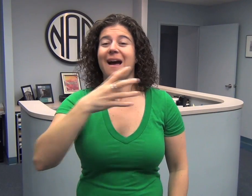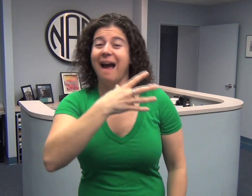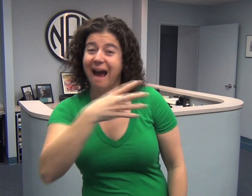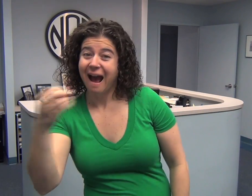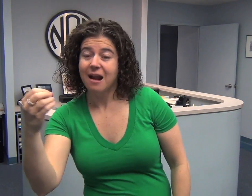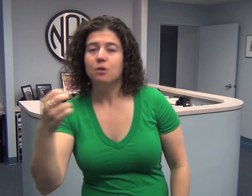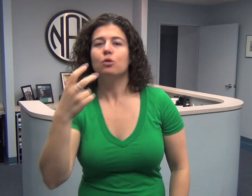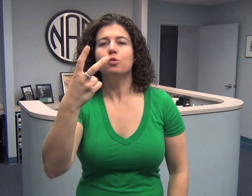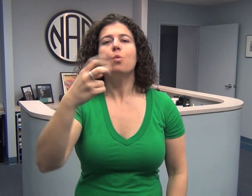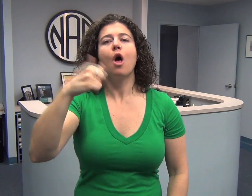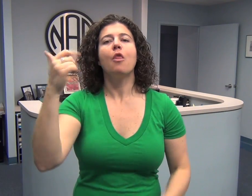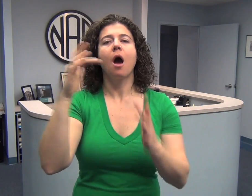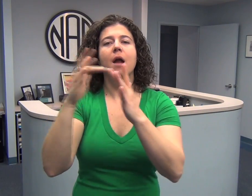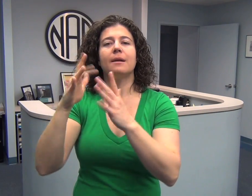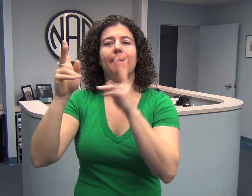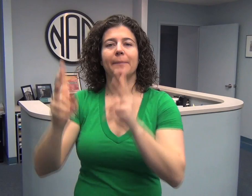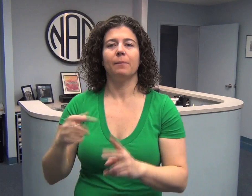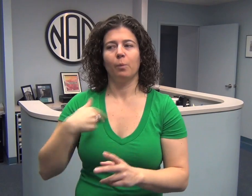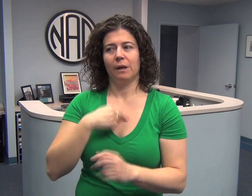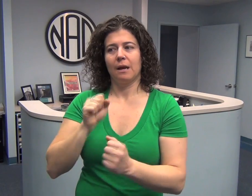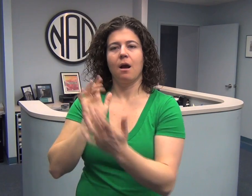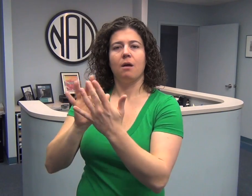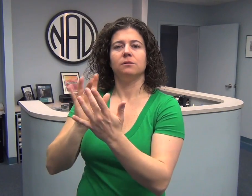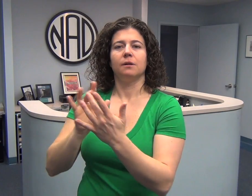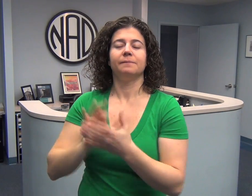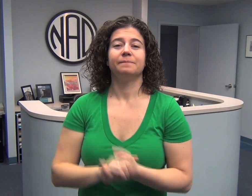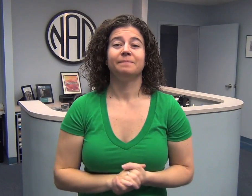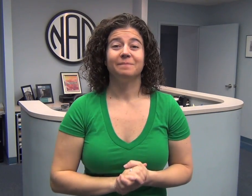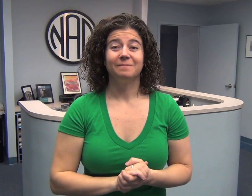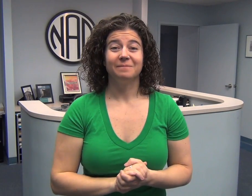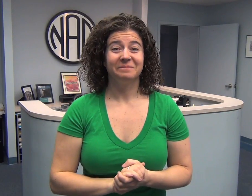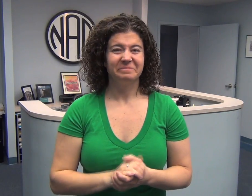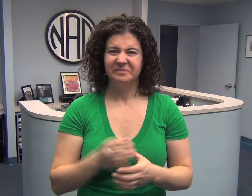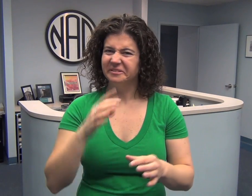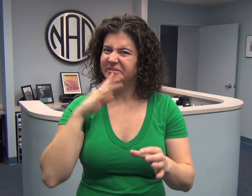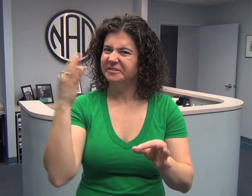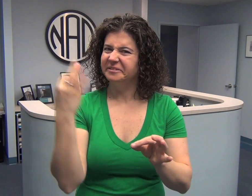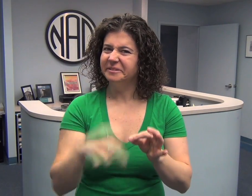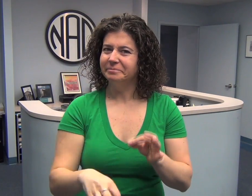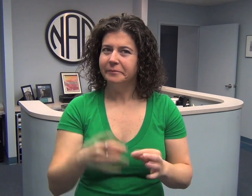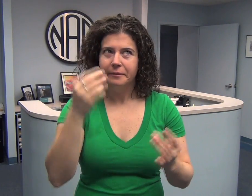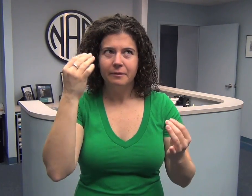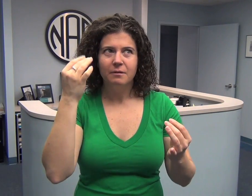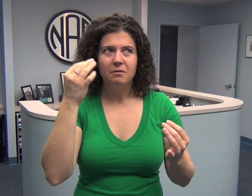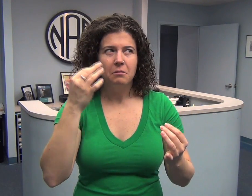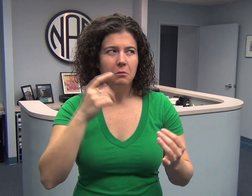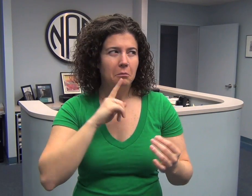and two other people’s contact information for us to contact about the person you want to nominate. It’s simple isn’t it?